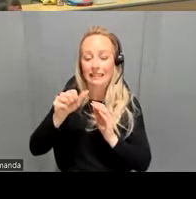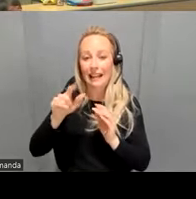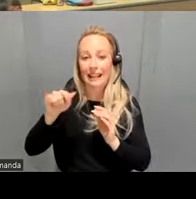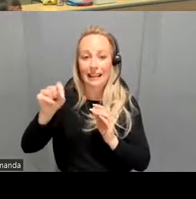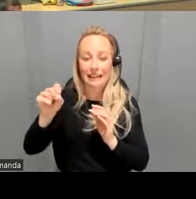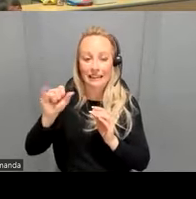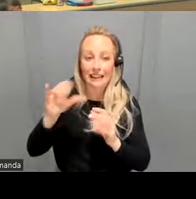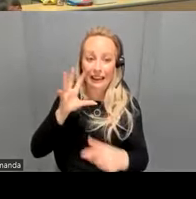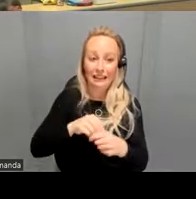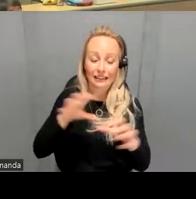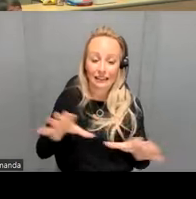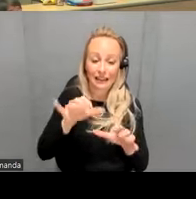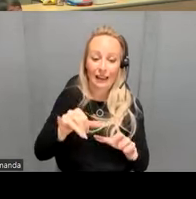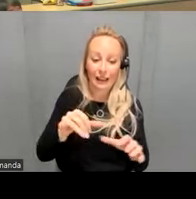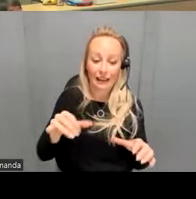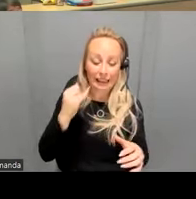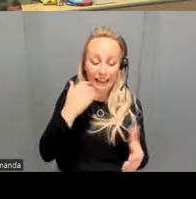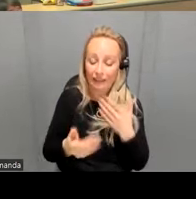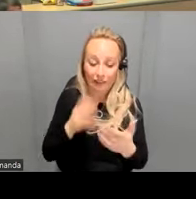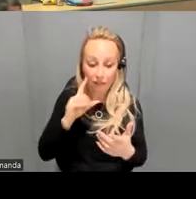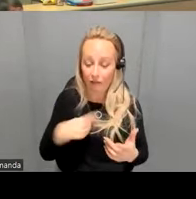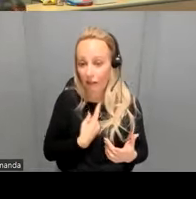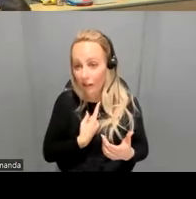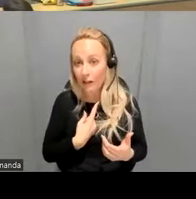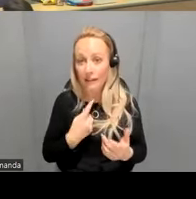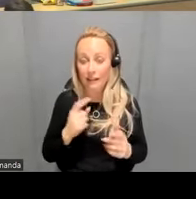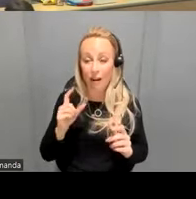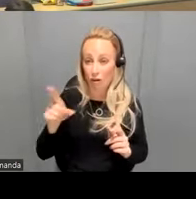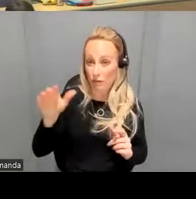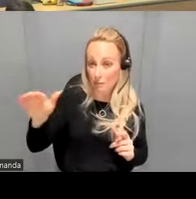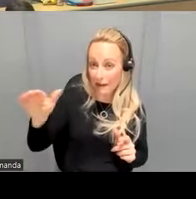activity even if you're doing it by yourself are you reminding yourself that you're part of a